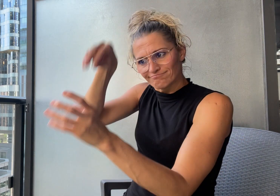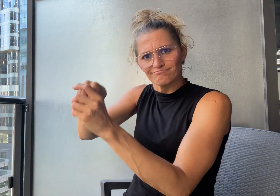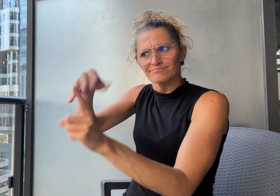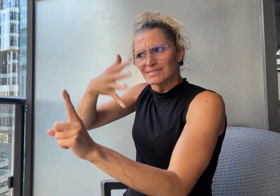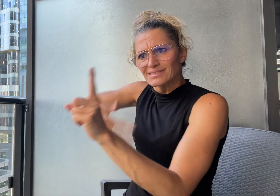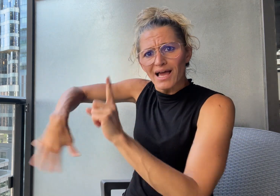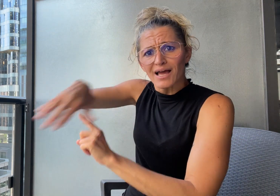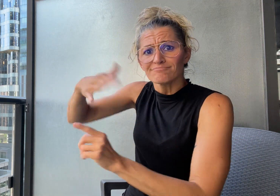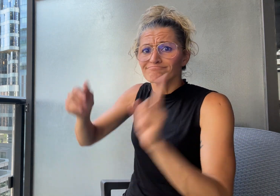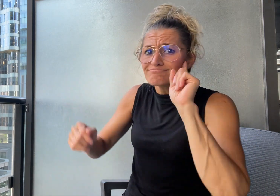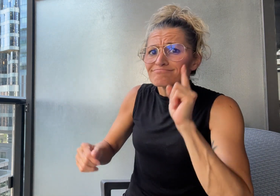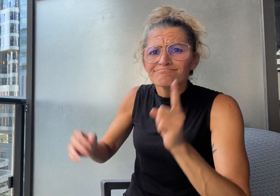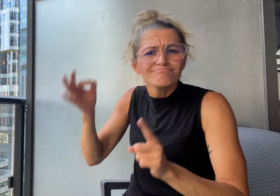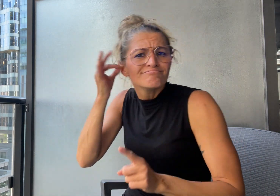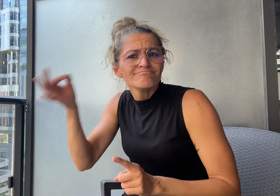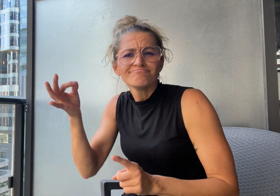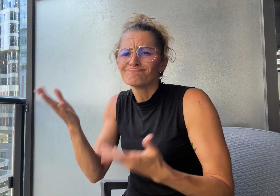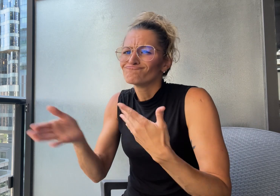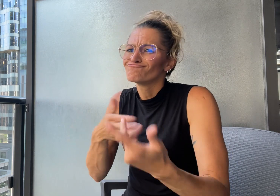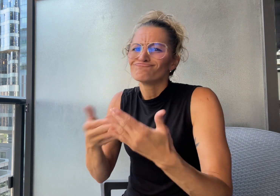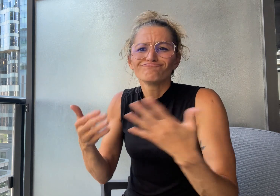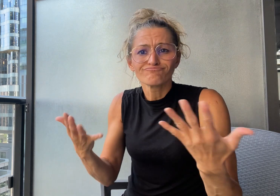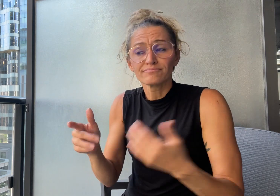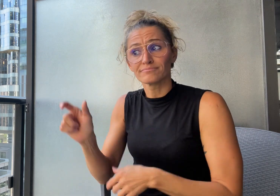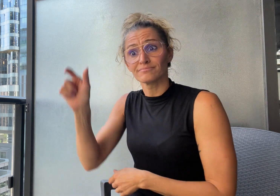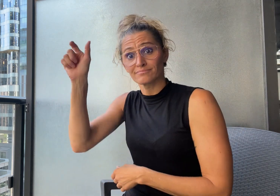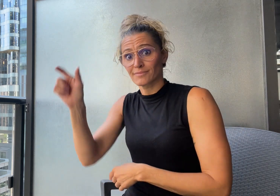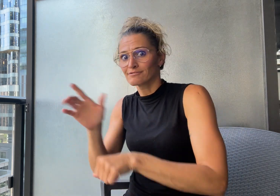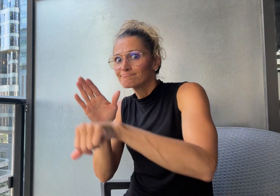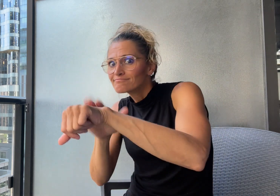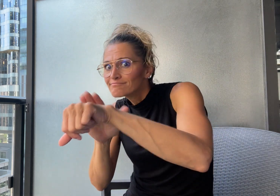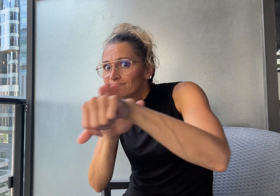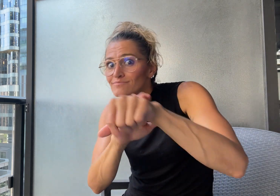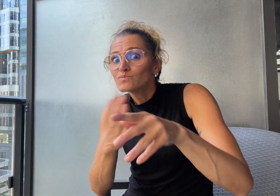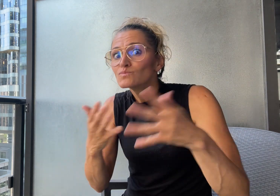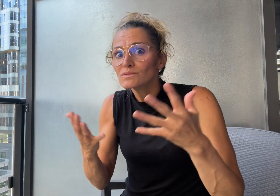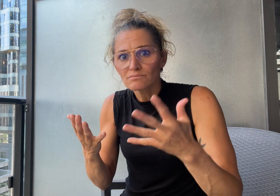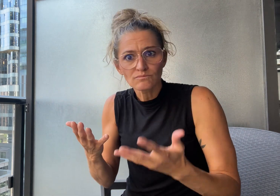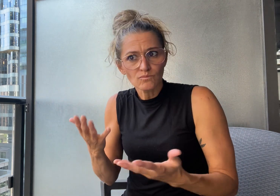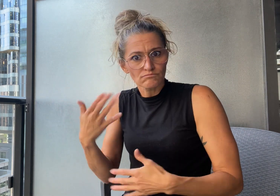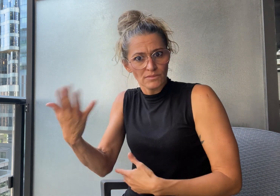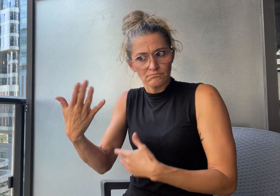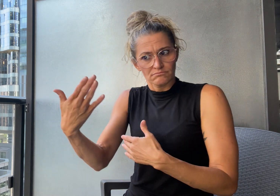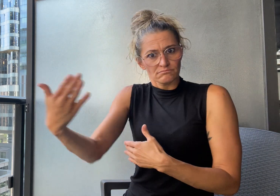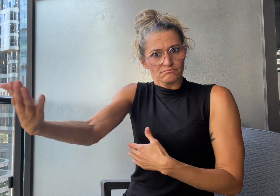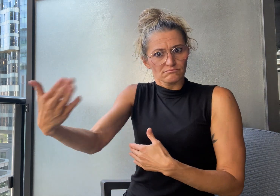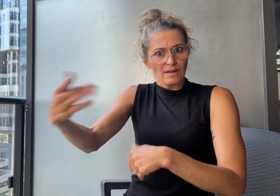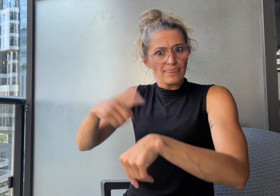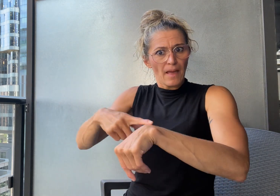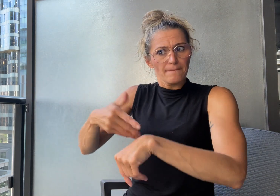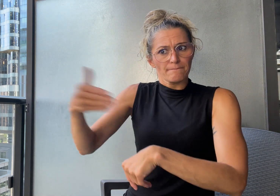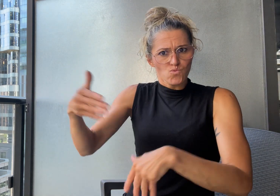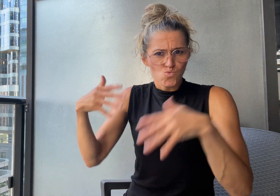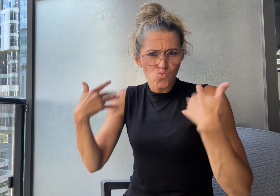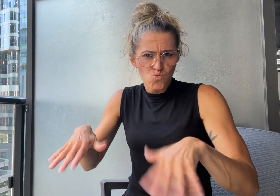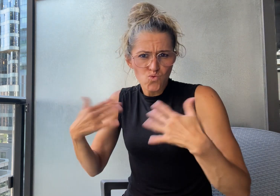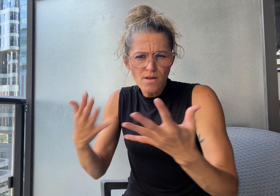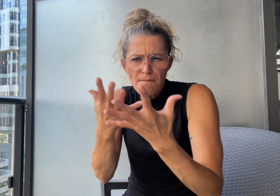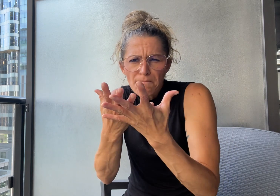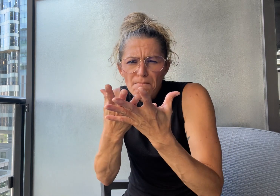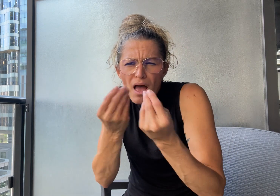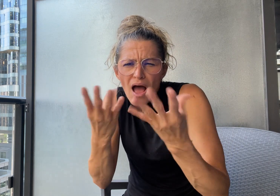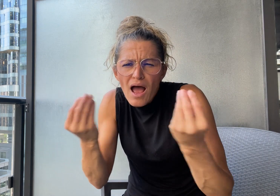there are going to be thousands of people coming